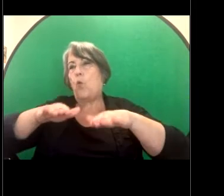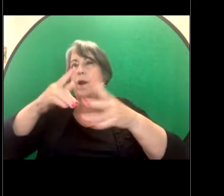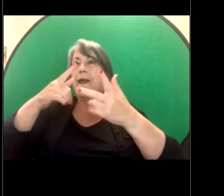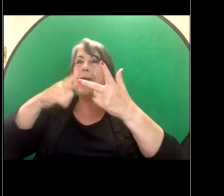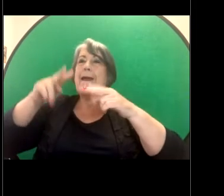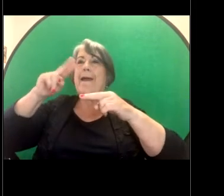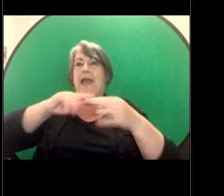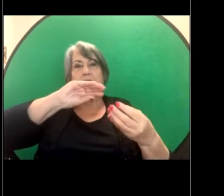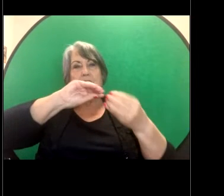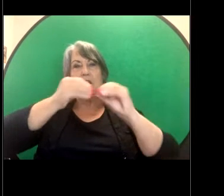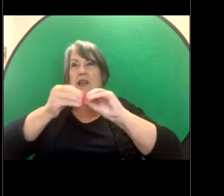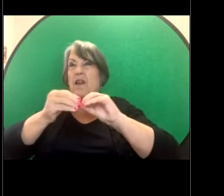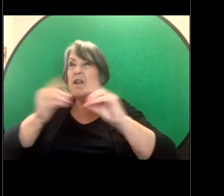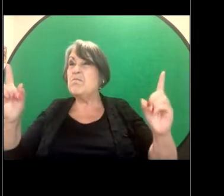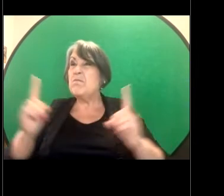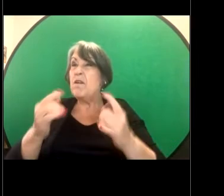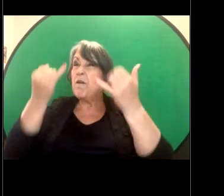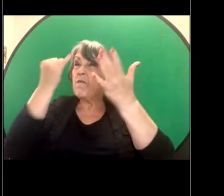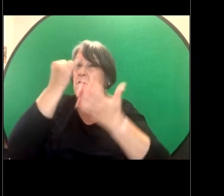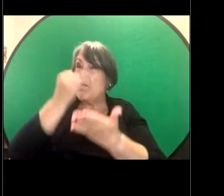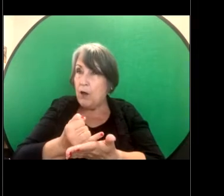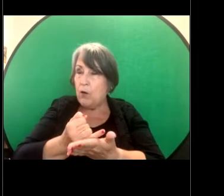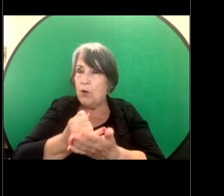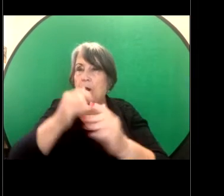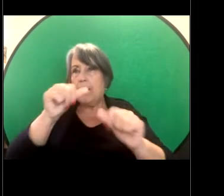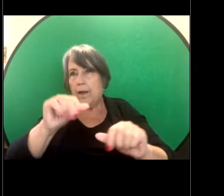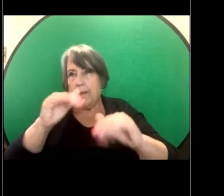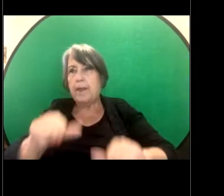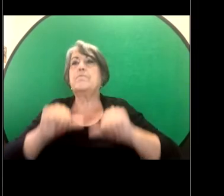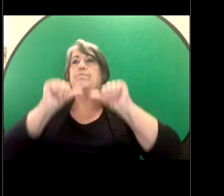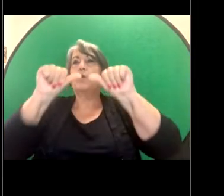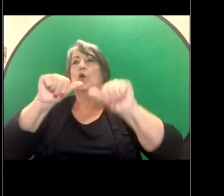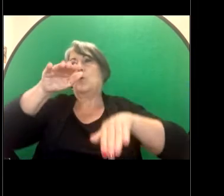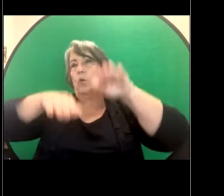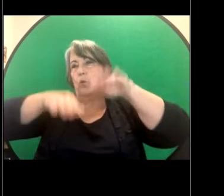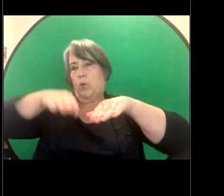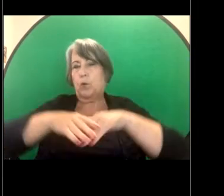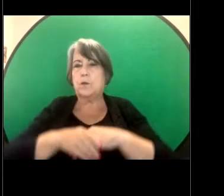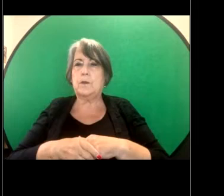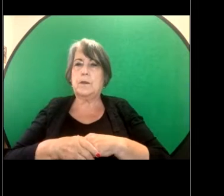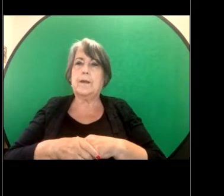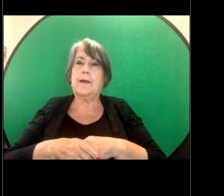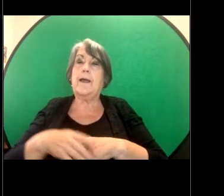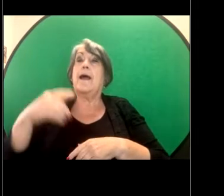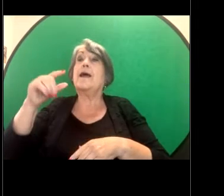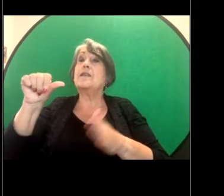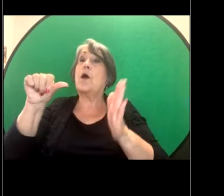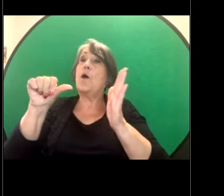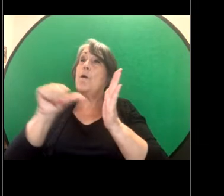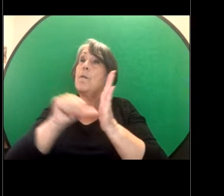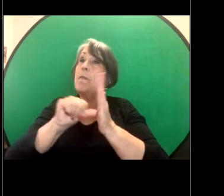been successful. I just wanted to also point out that grants of aid are subject to a means and